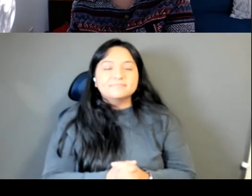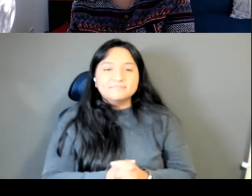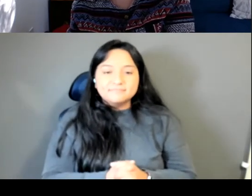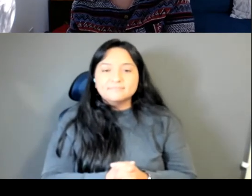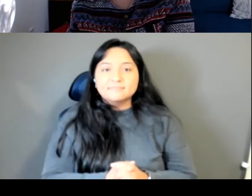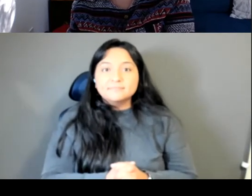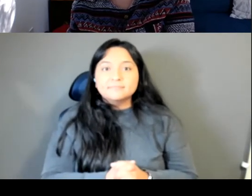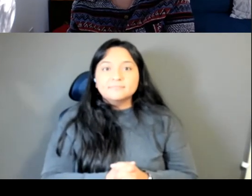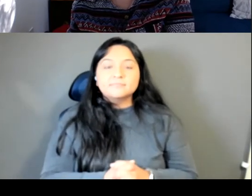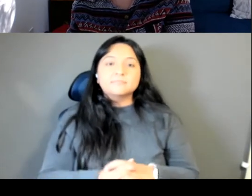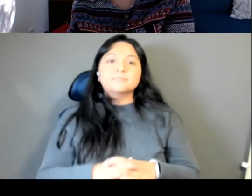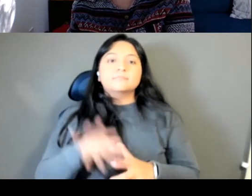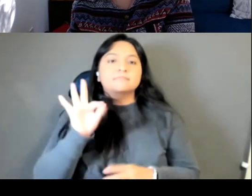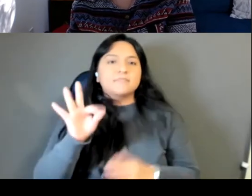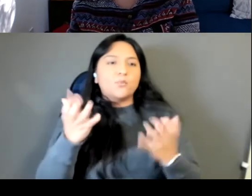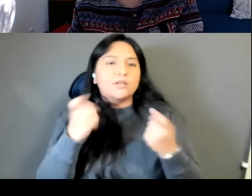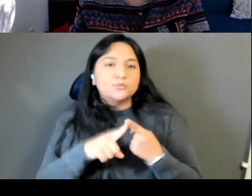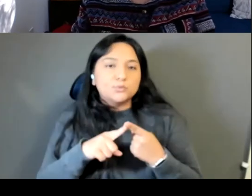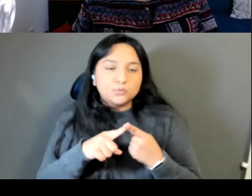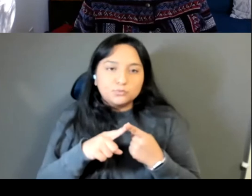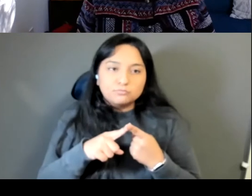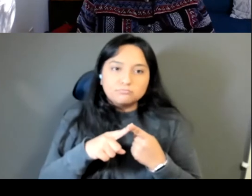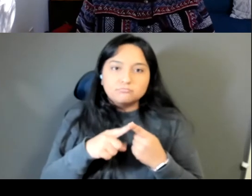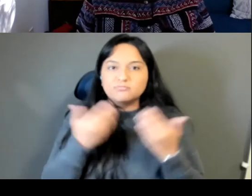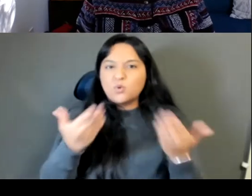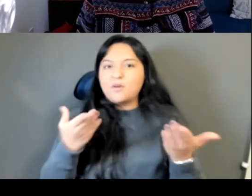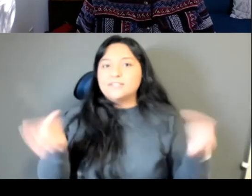of things and sort of formally close our evening here.